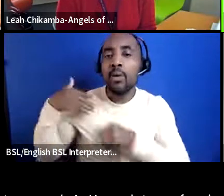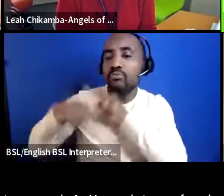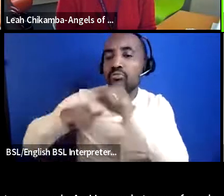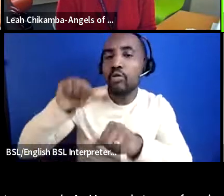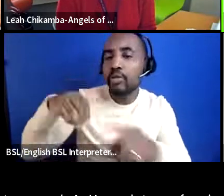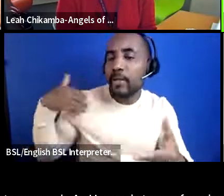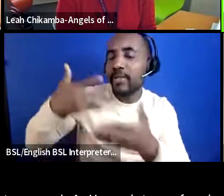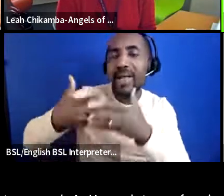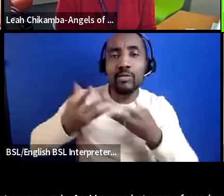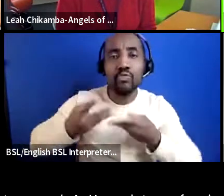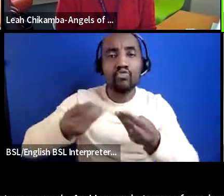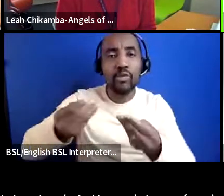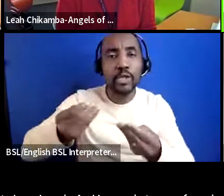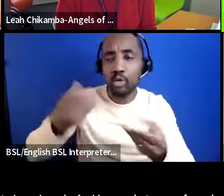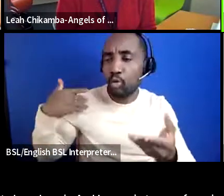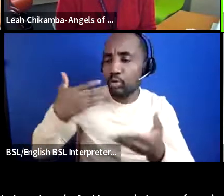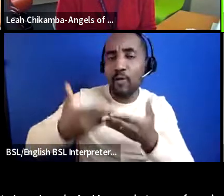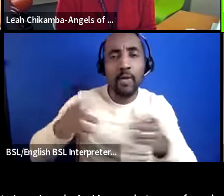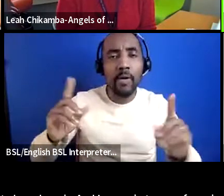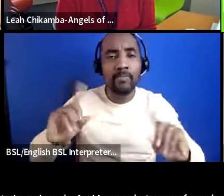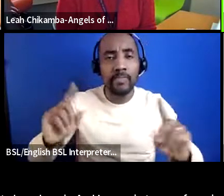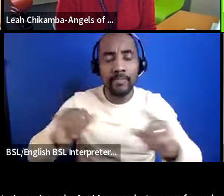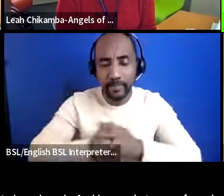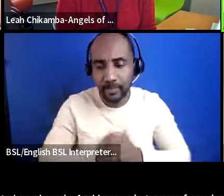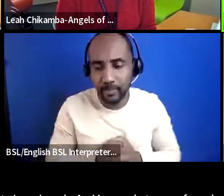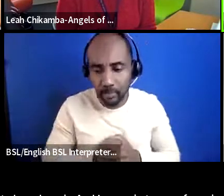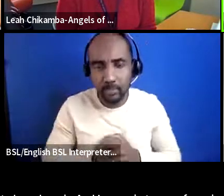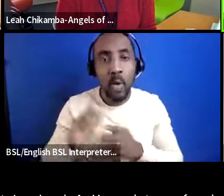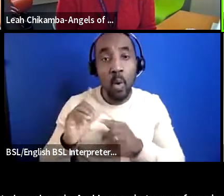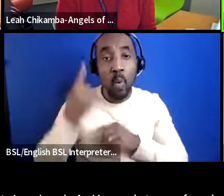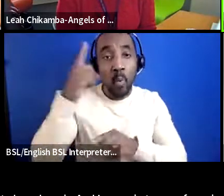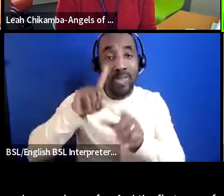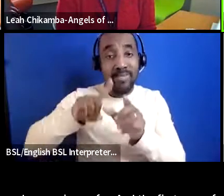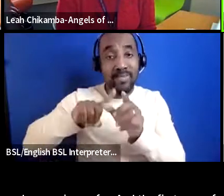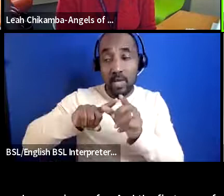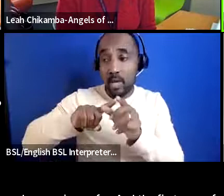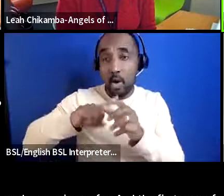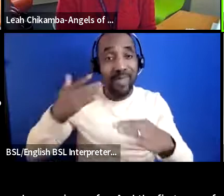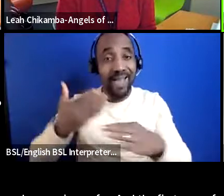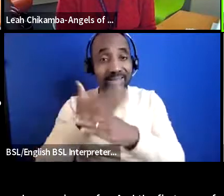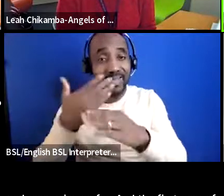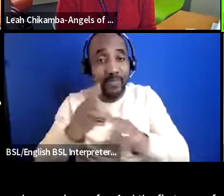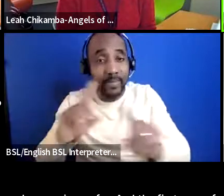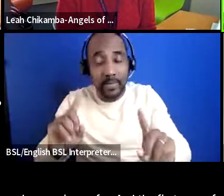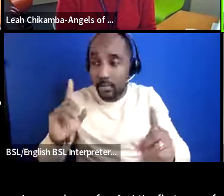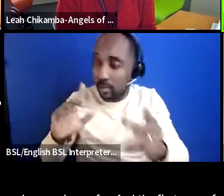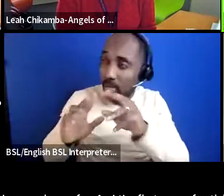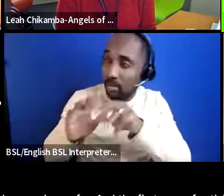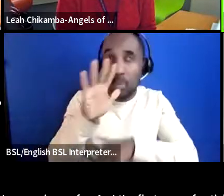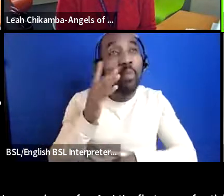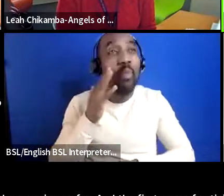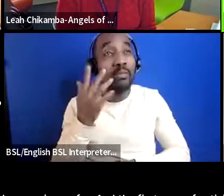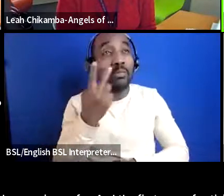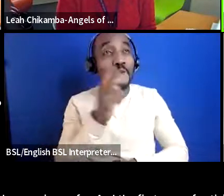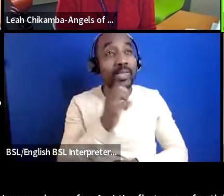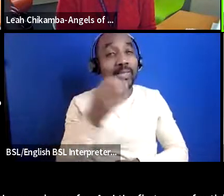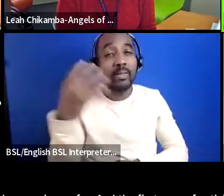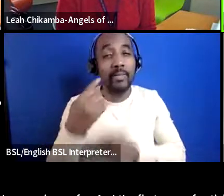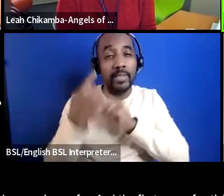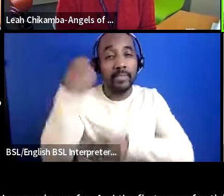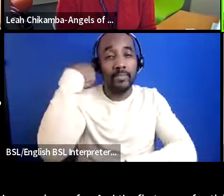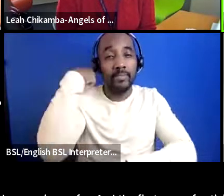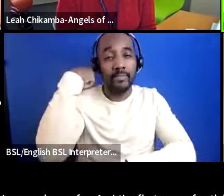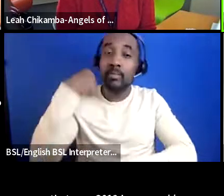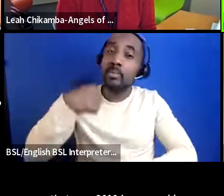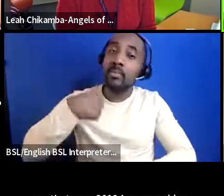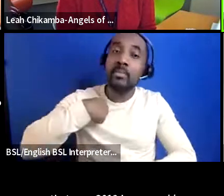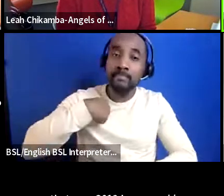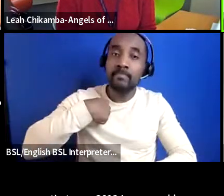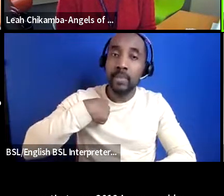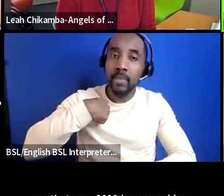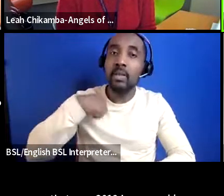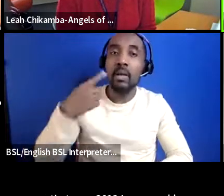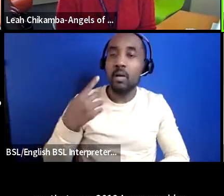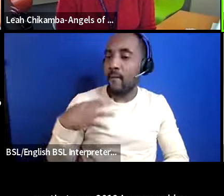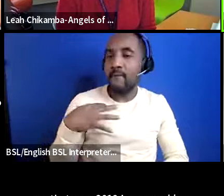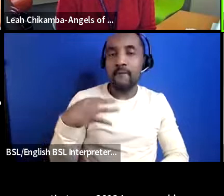so far um the first year of activity so that was 2019 i was um working on a voluntary basis and